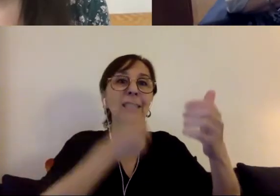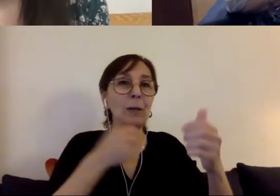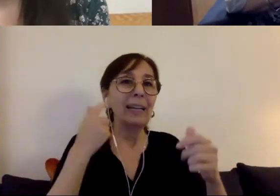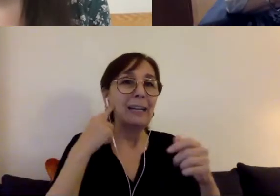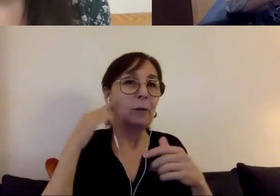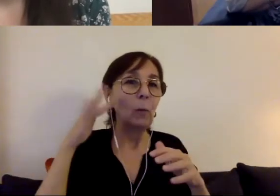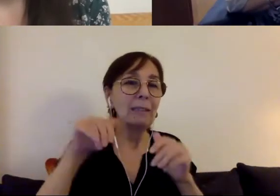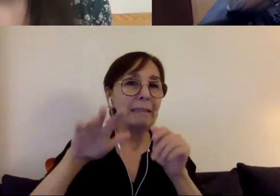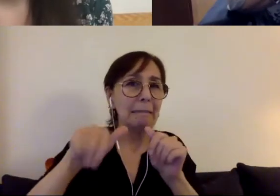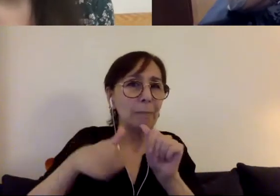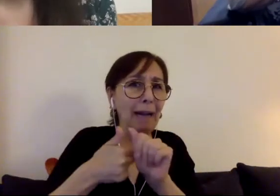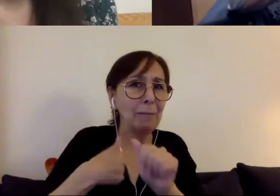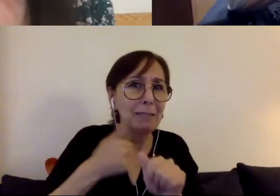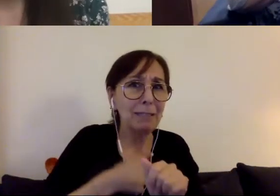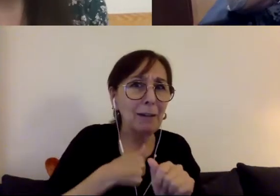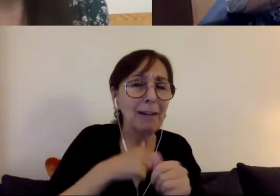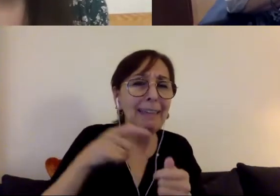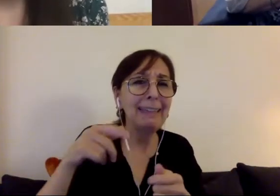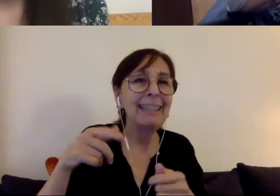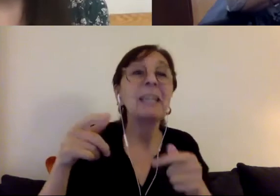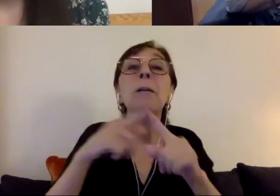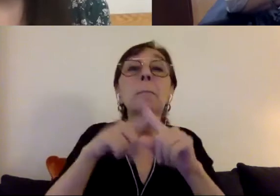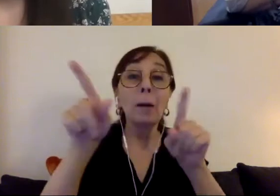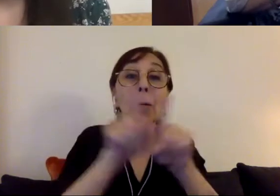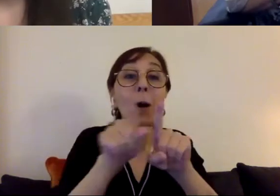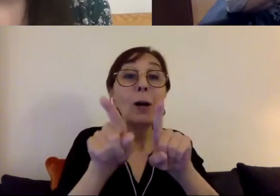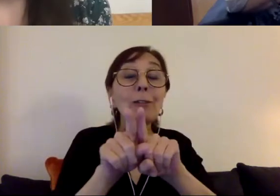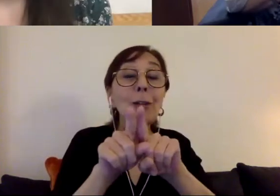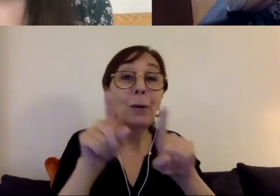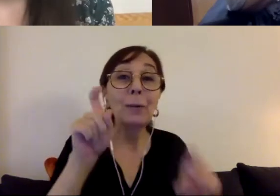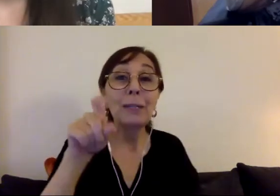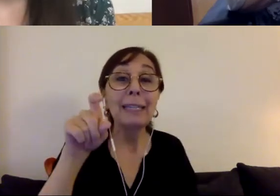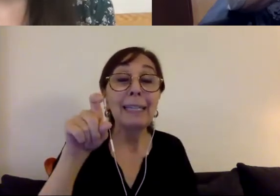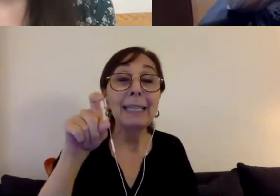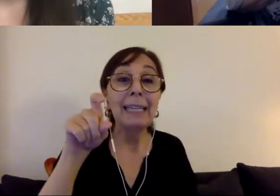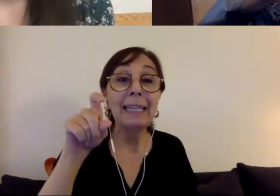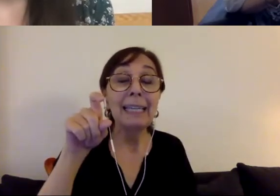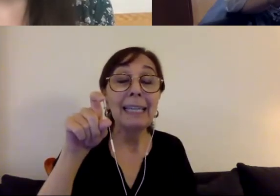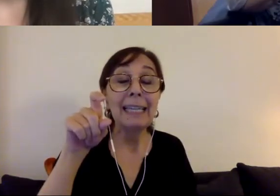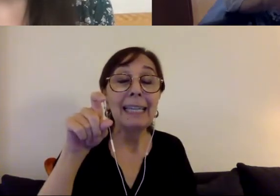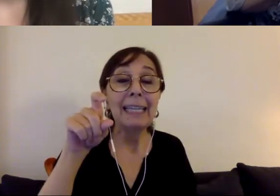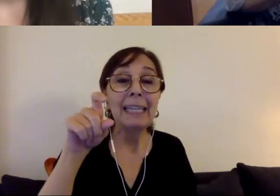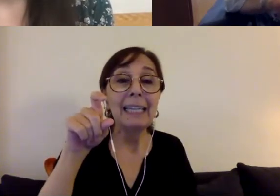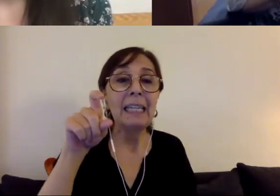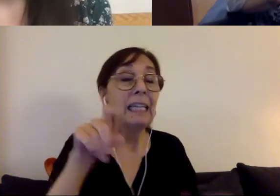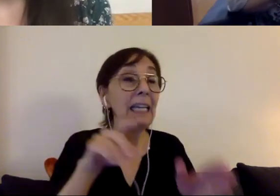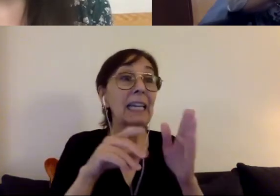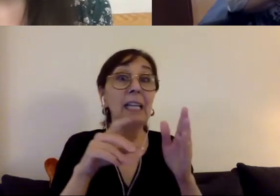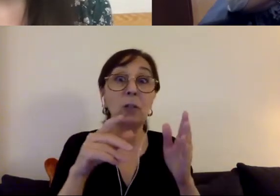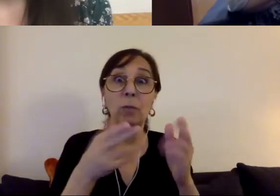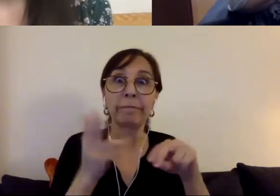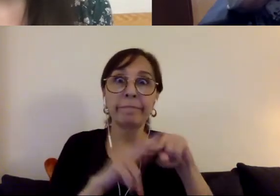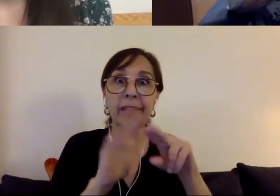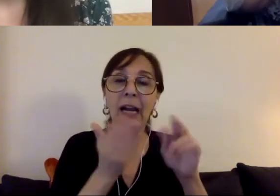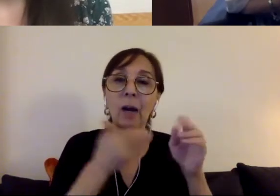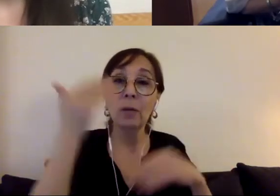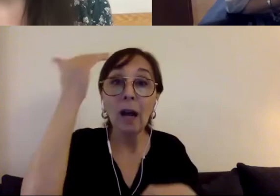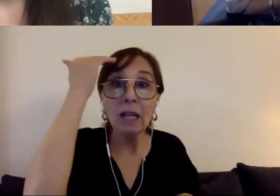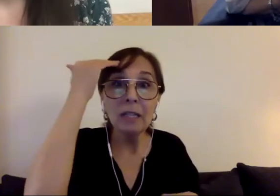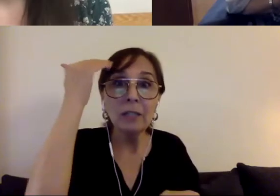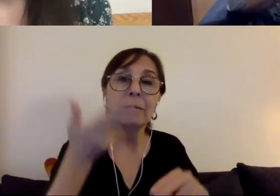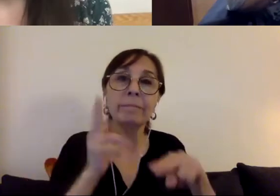we also needed to develop knowledge and expertise that would allow us to be at